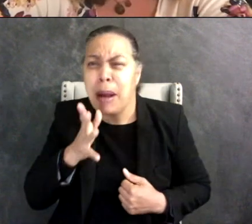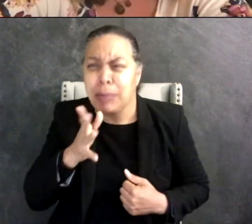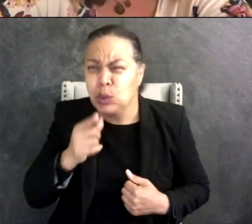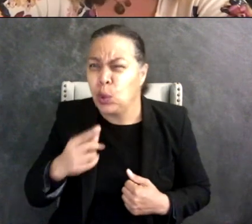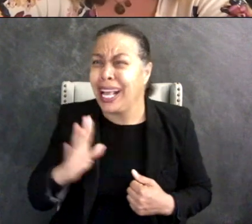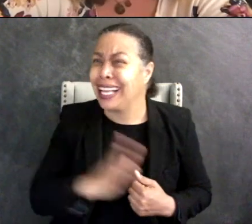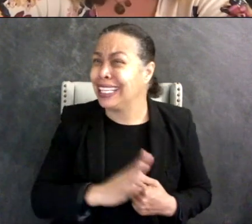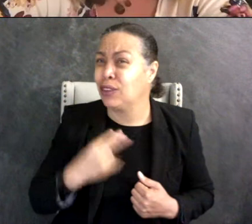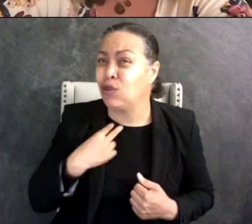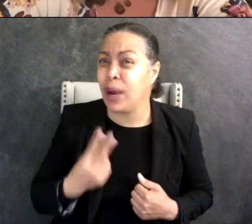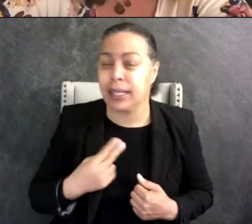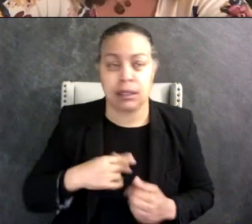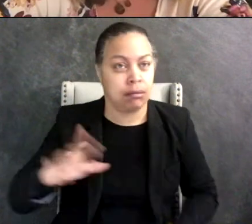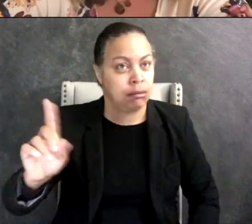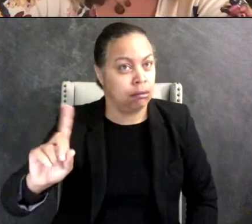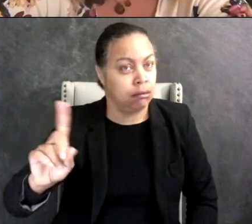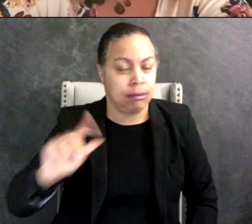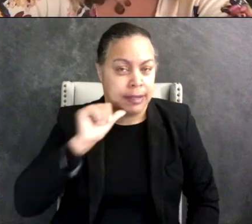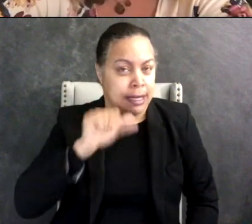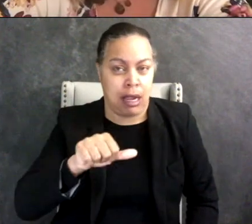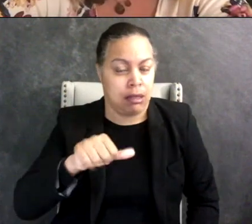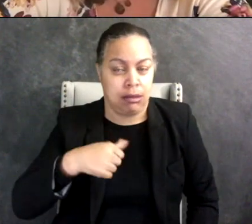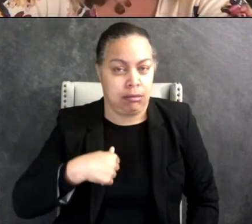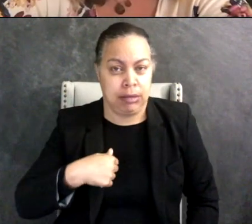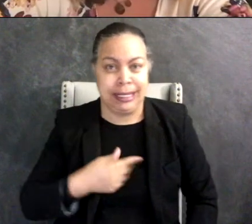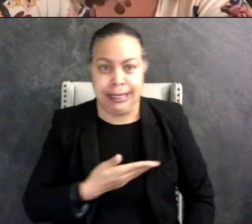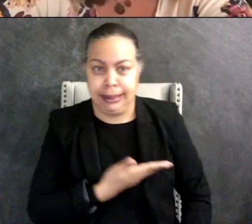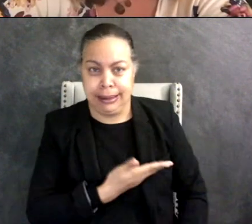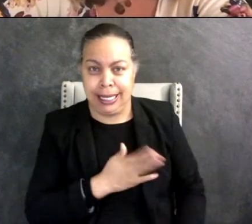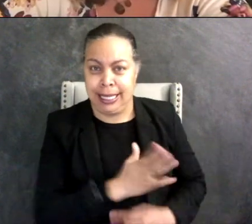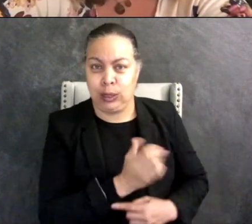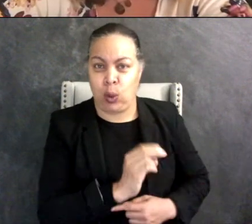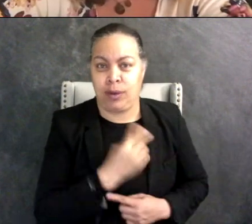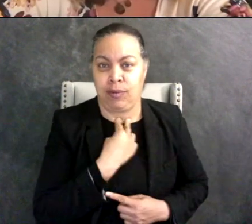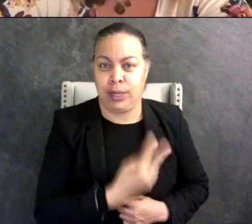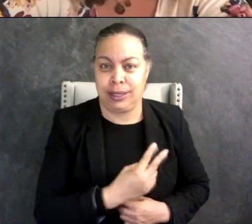Yeah. And yeah so that's like a big deal for both of us but I really don't want people to think I'm